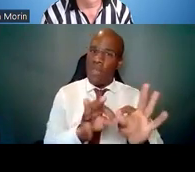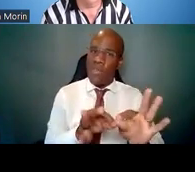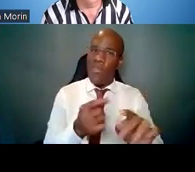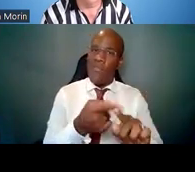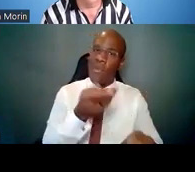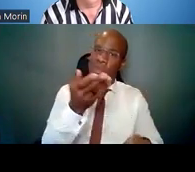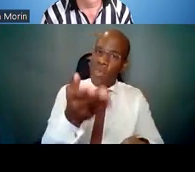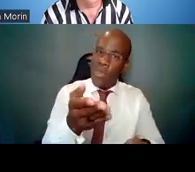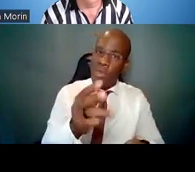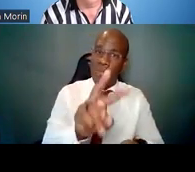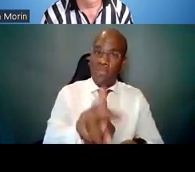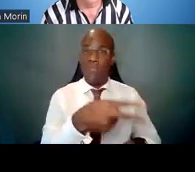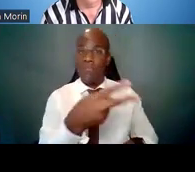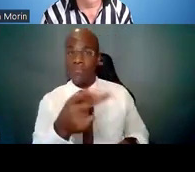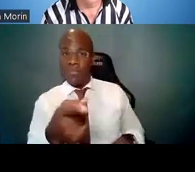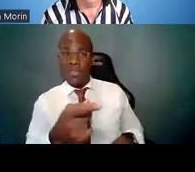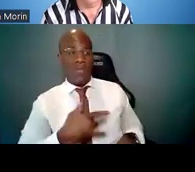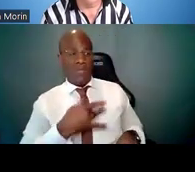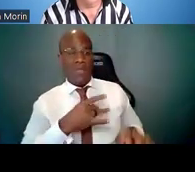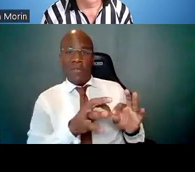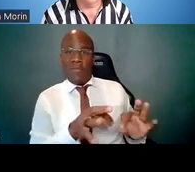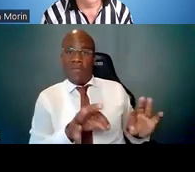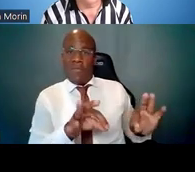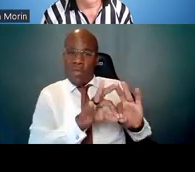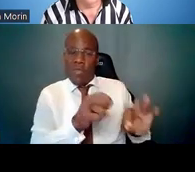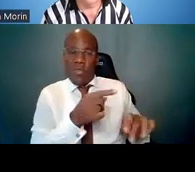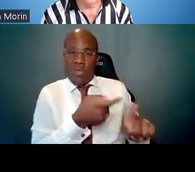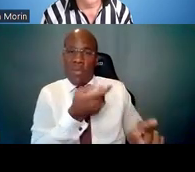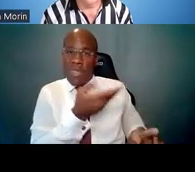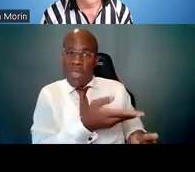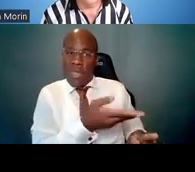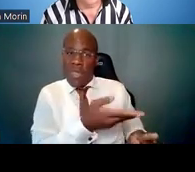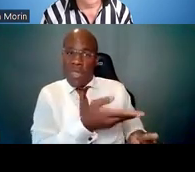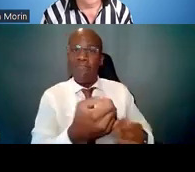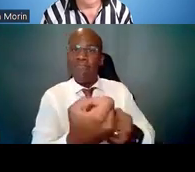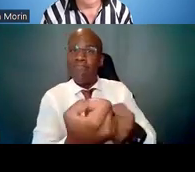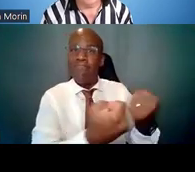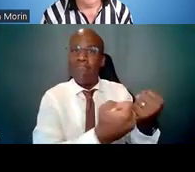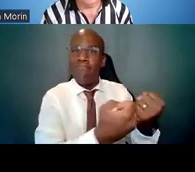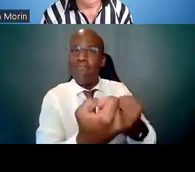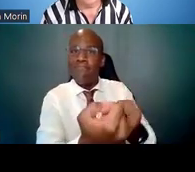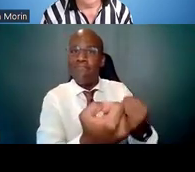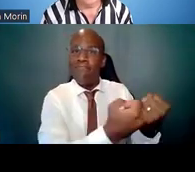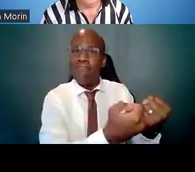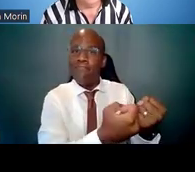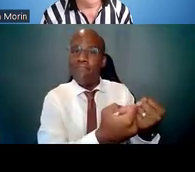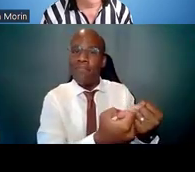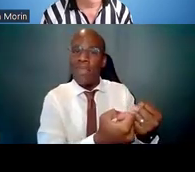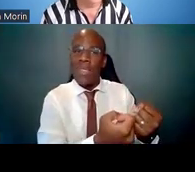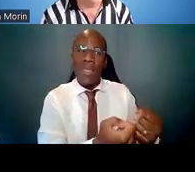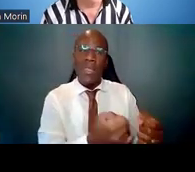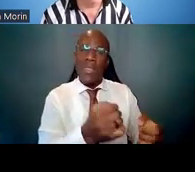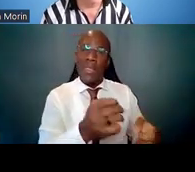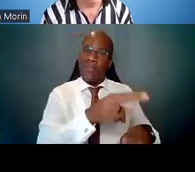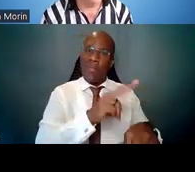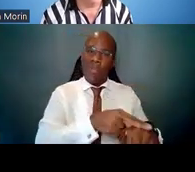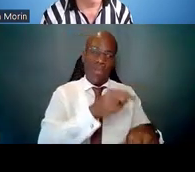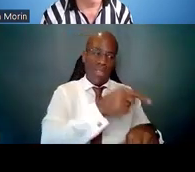to share their lessons learned. And of course, they're sharing it back to you -- values you. They can provide you guidance,